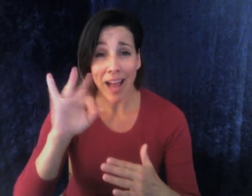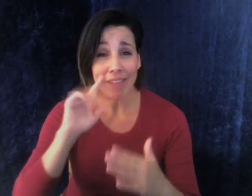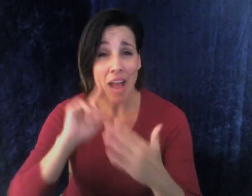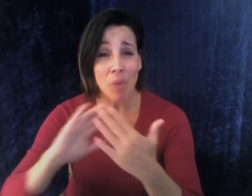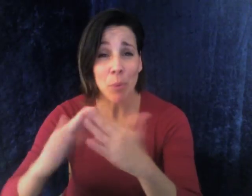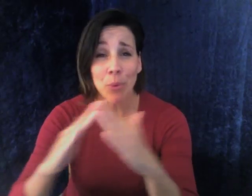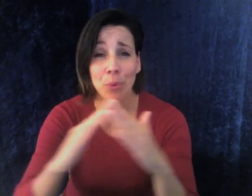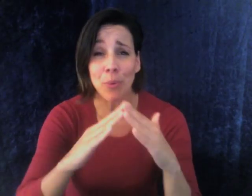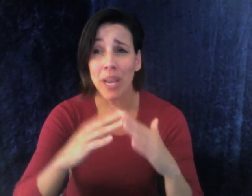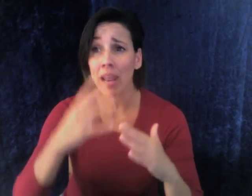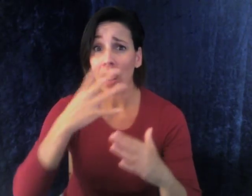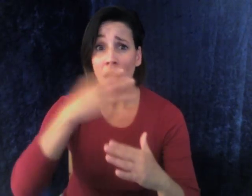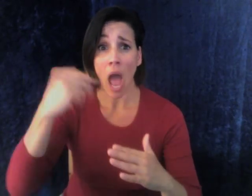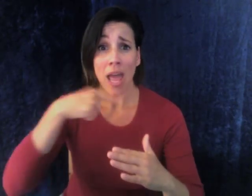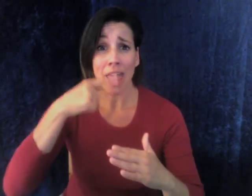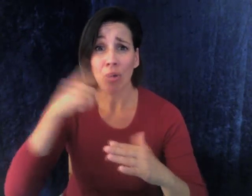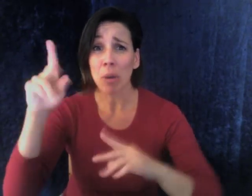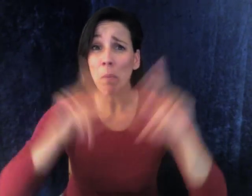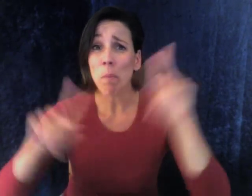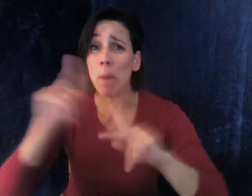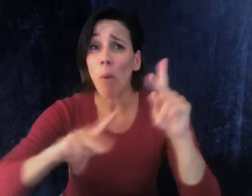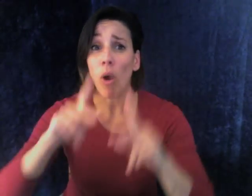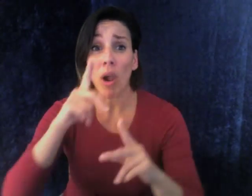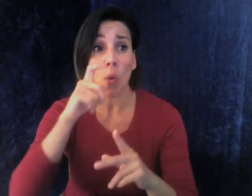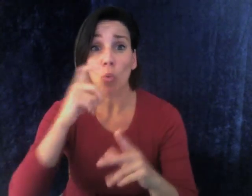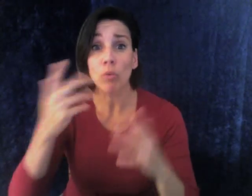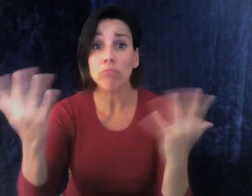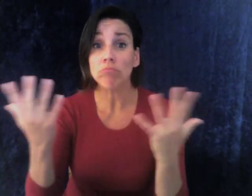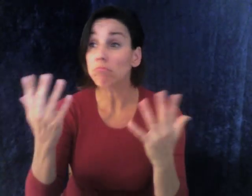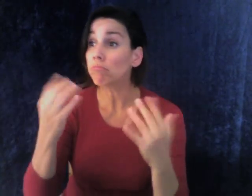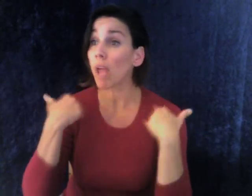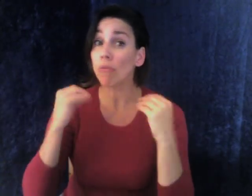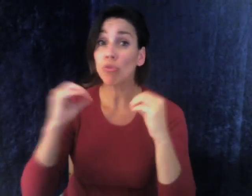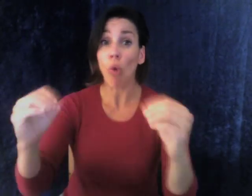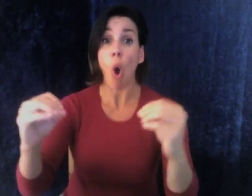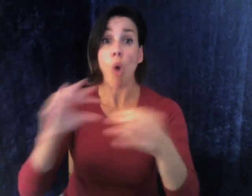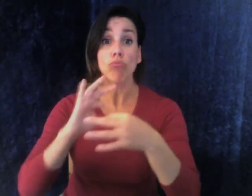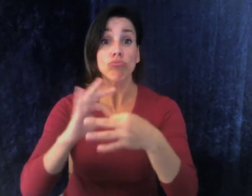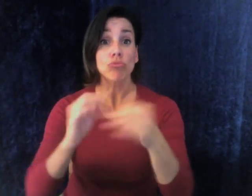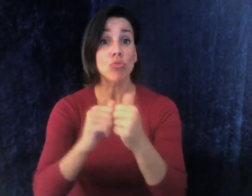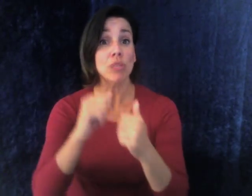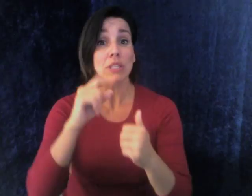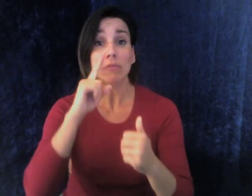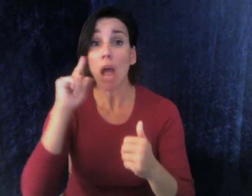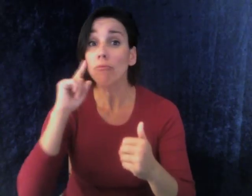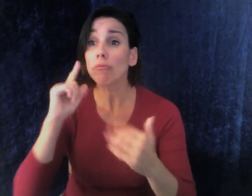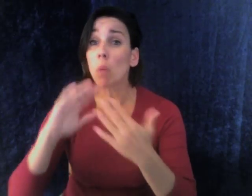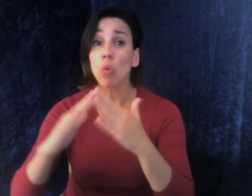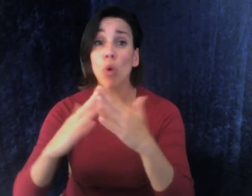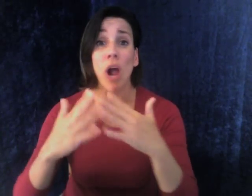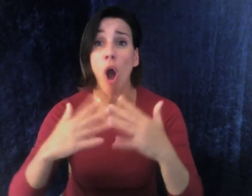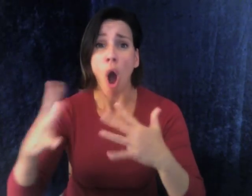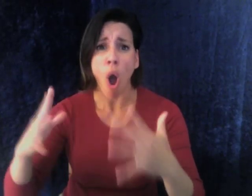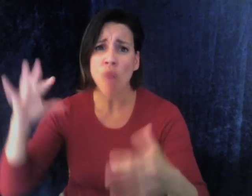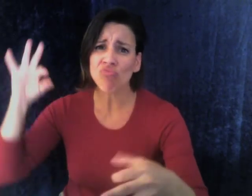deaf community, our hearing allies, and even hearing people who have no